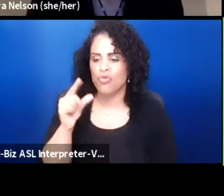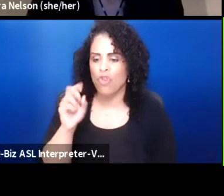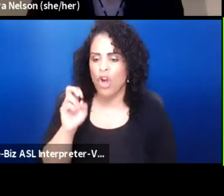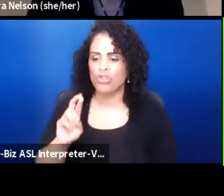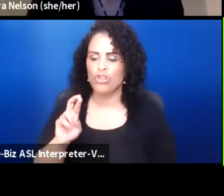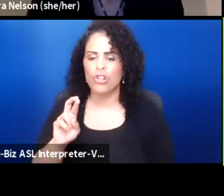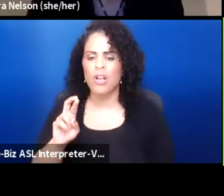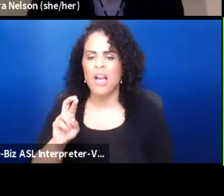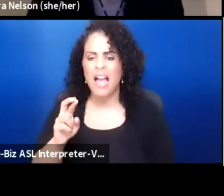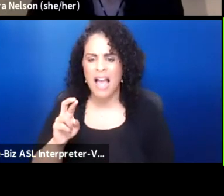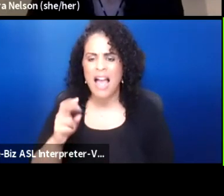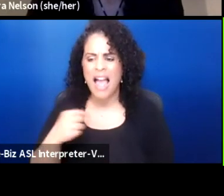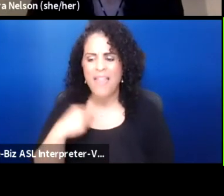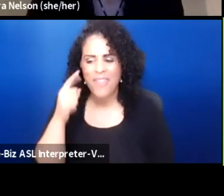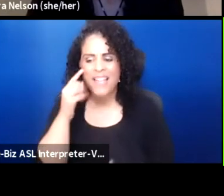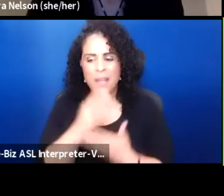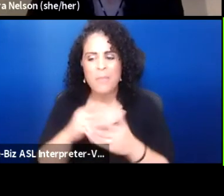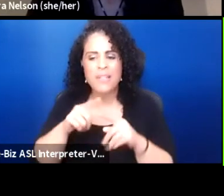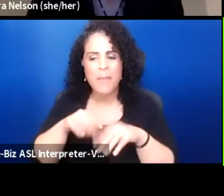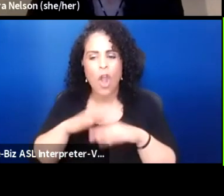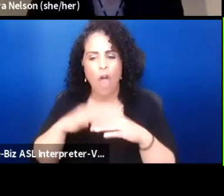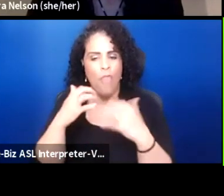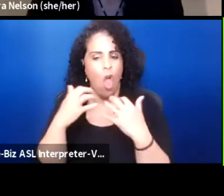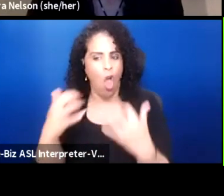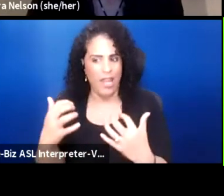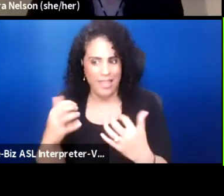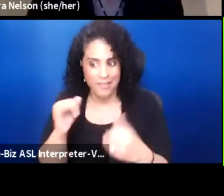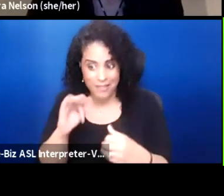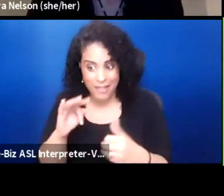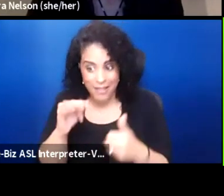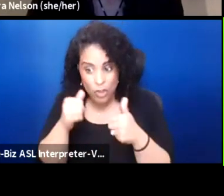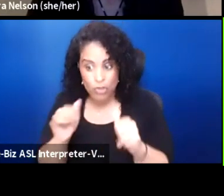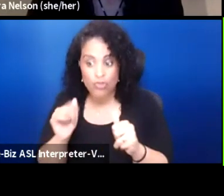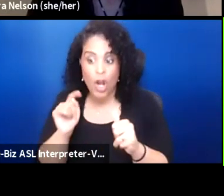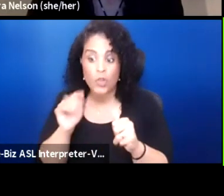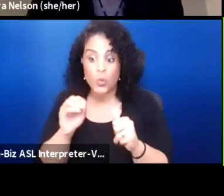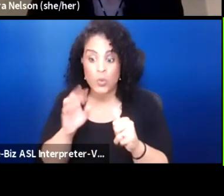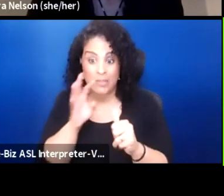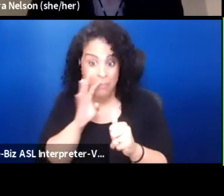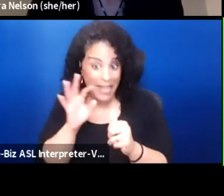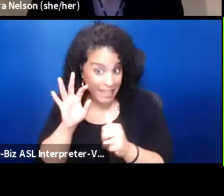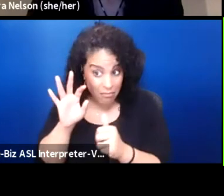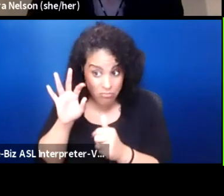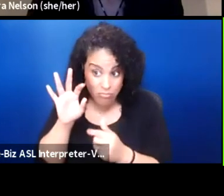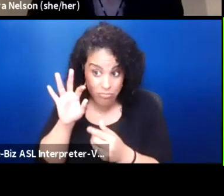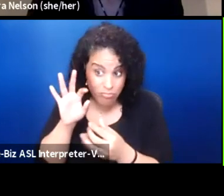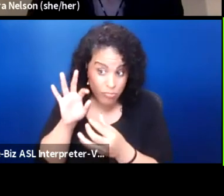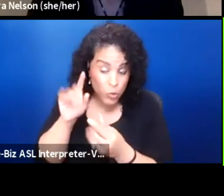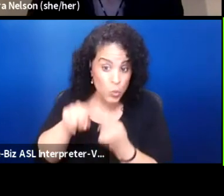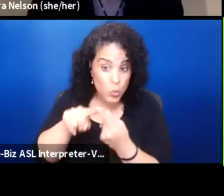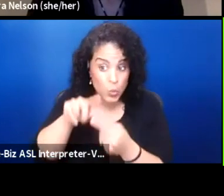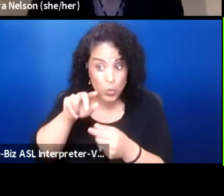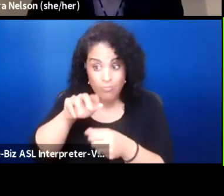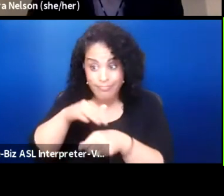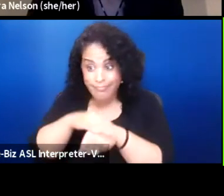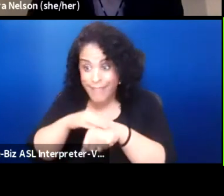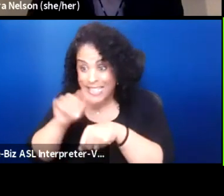I think some of it depends on the audience. If you're trying to speak to native people about native struggle native issue,